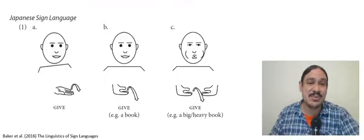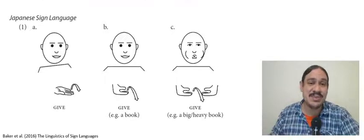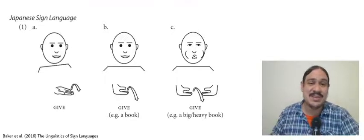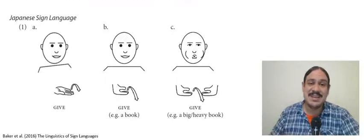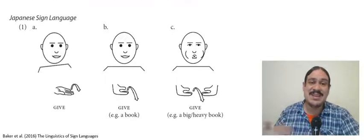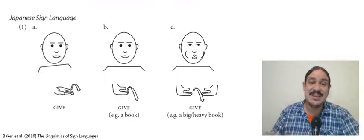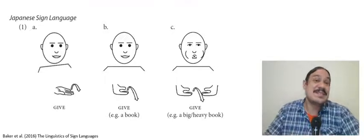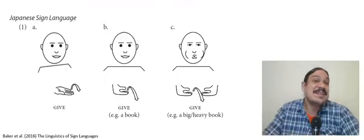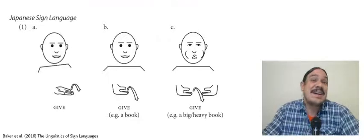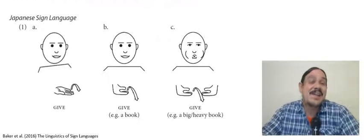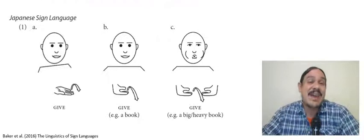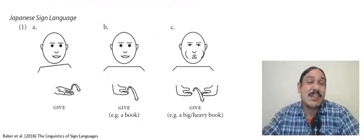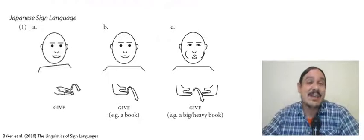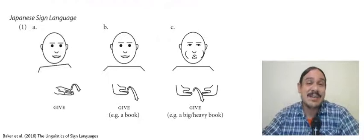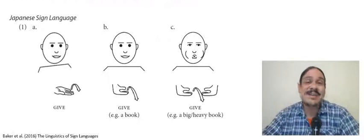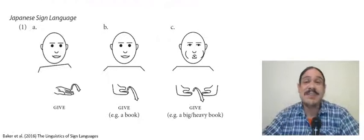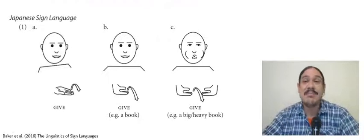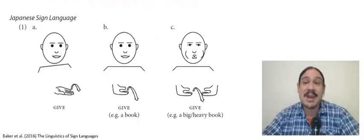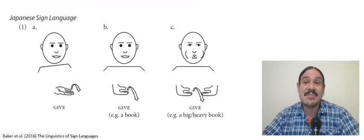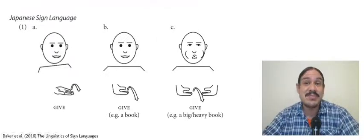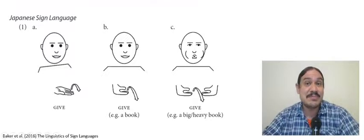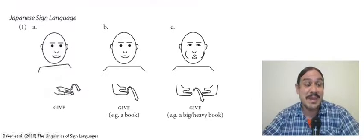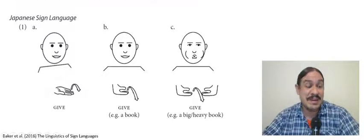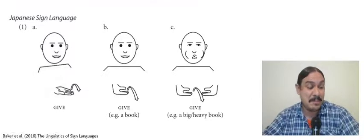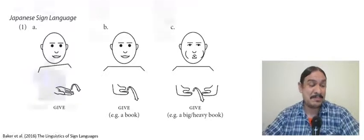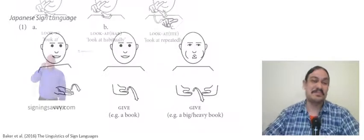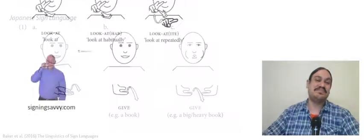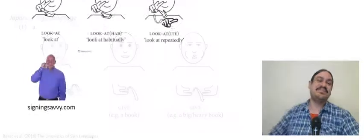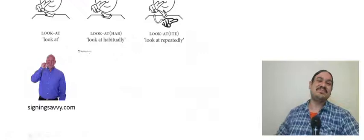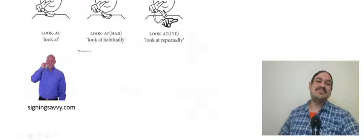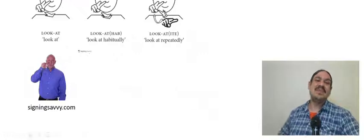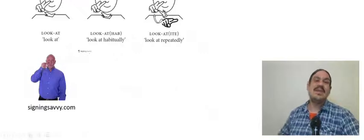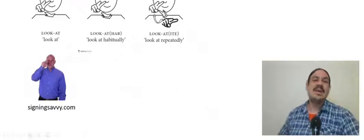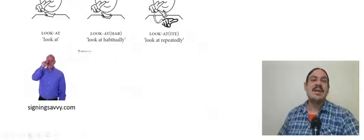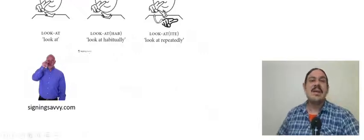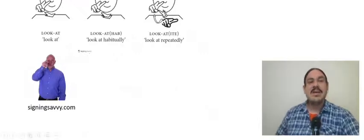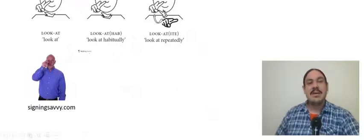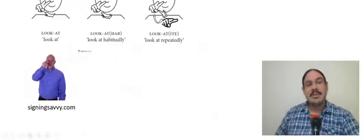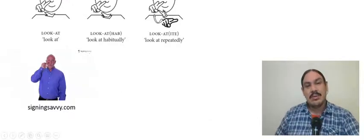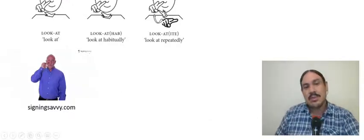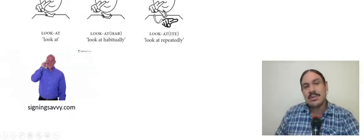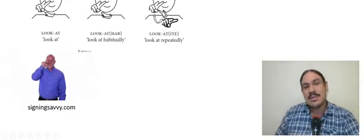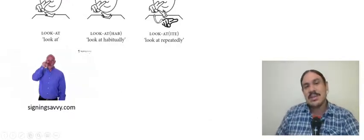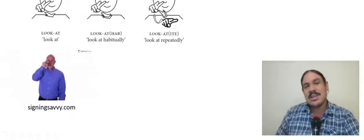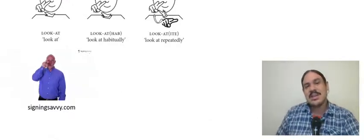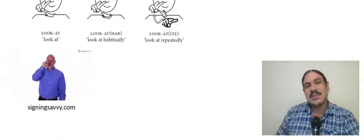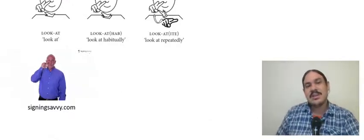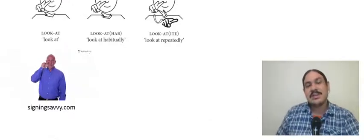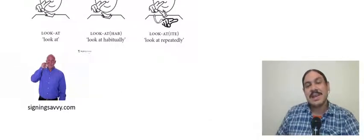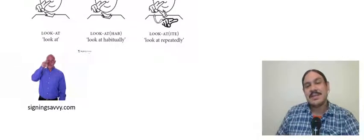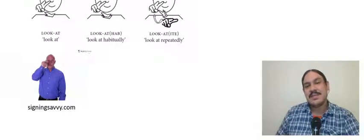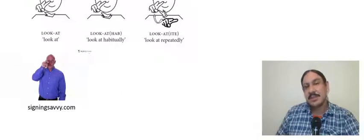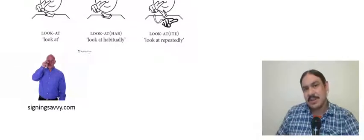this is an example from American Sign Language where you have the root